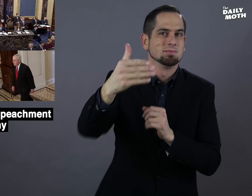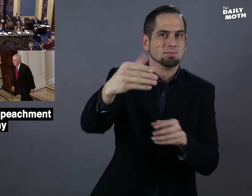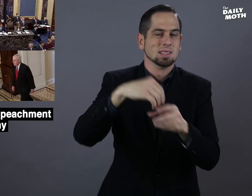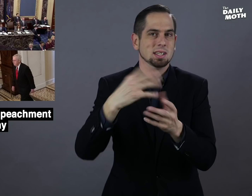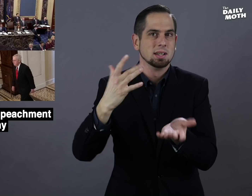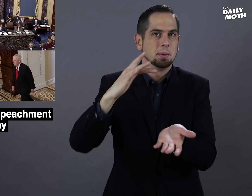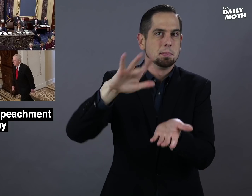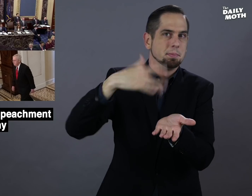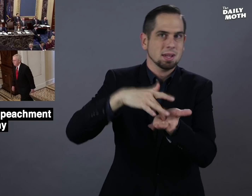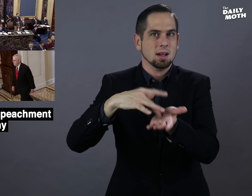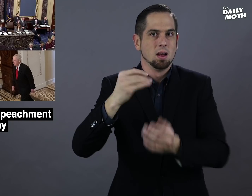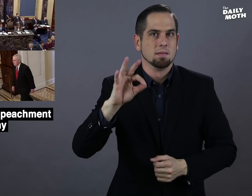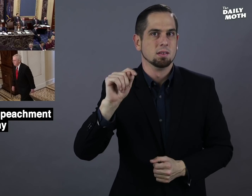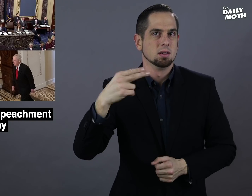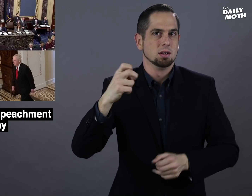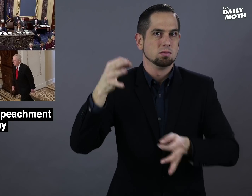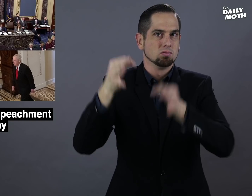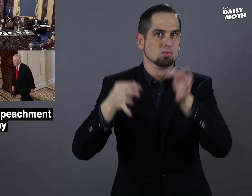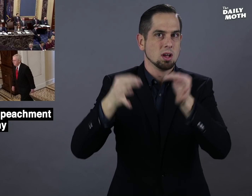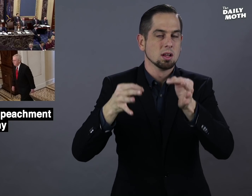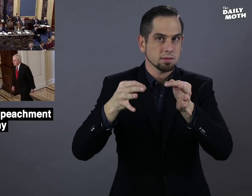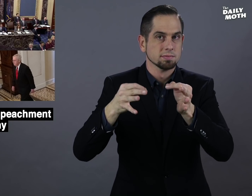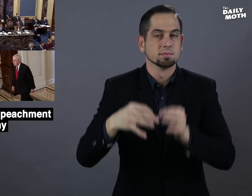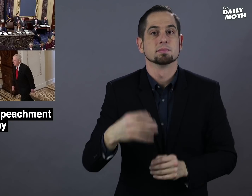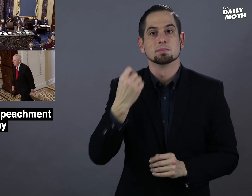in the "middle of the trial."